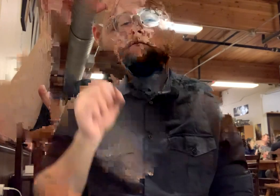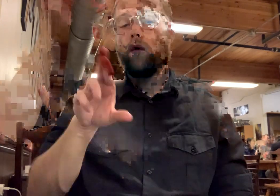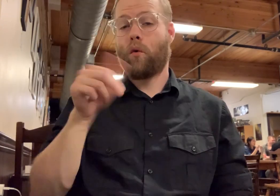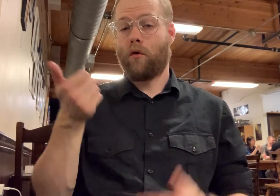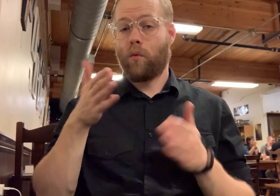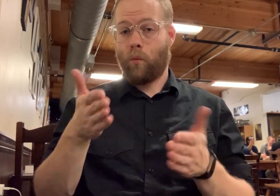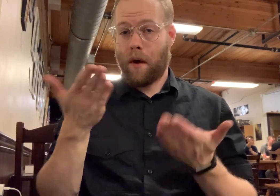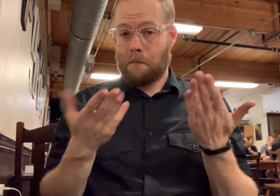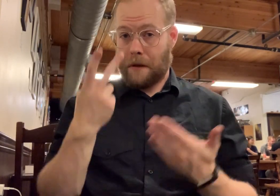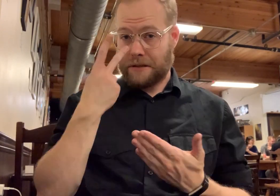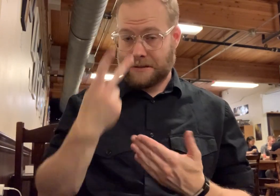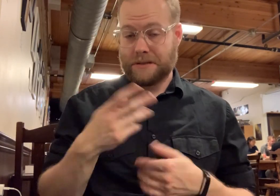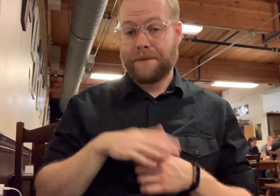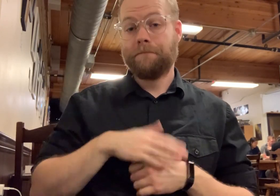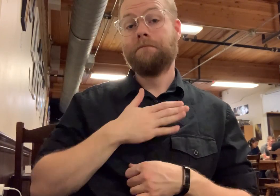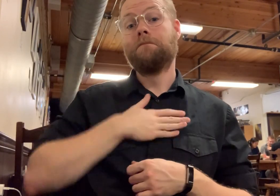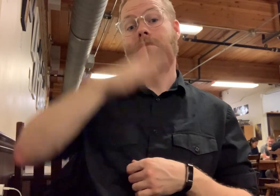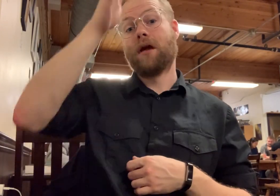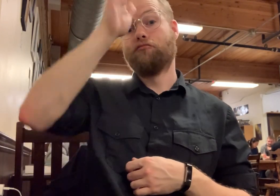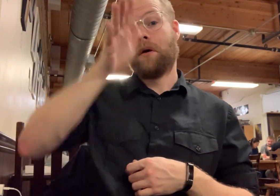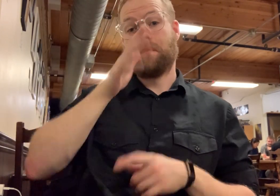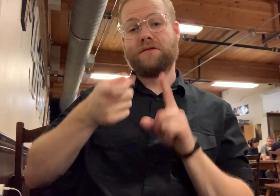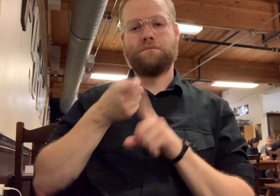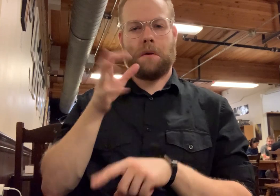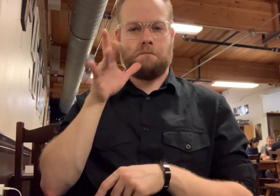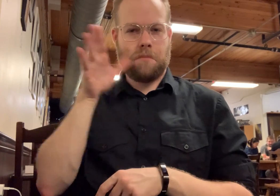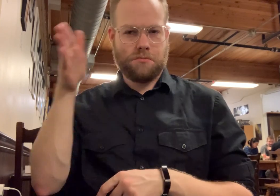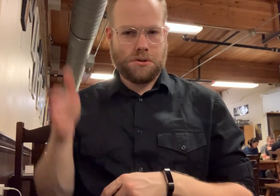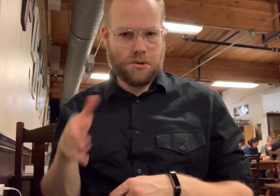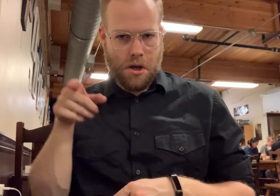Or another way that you might see it, my grandparents from my mom's side.